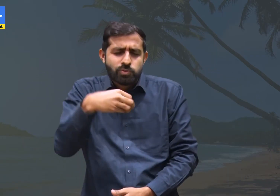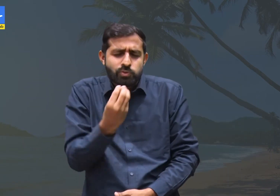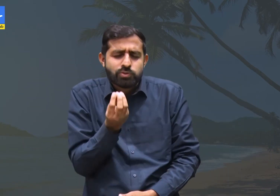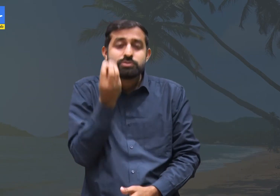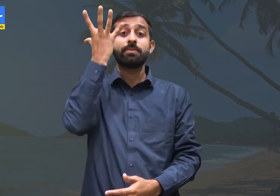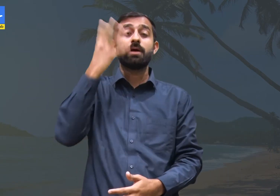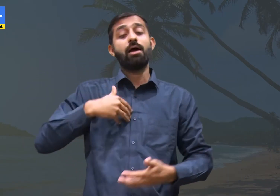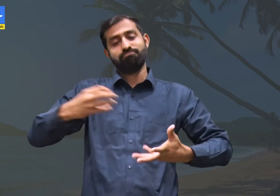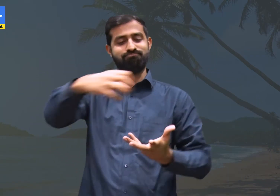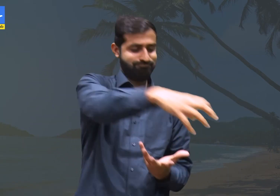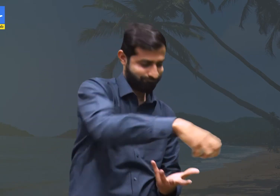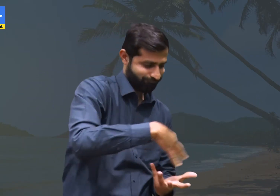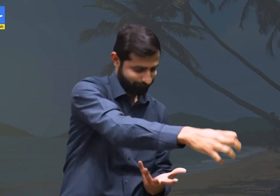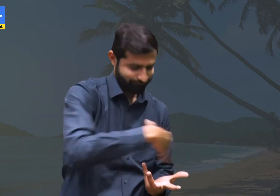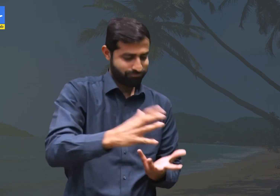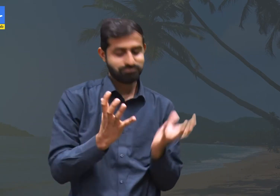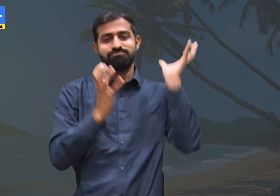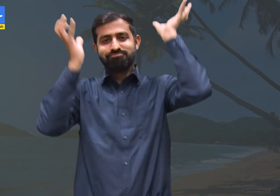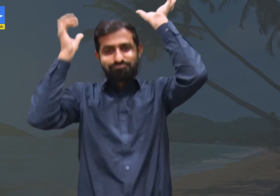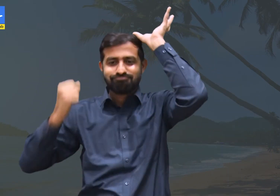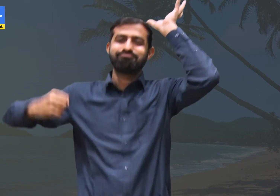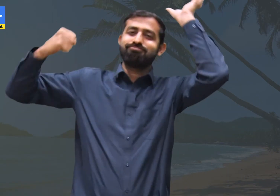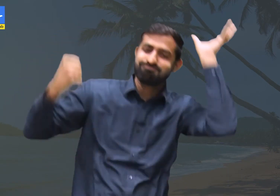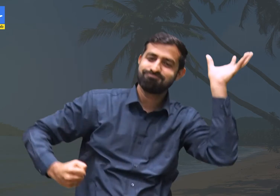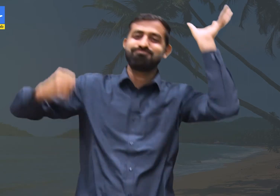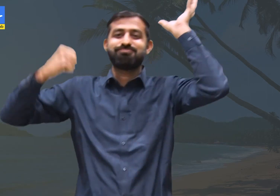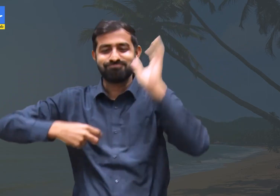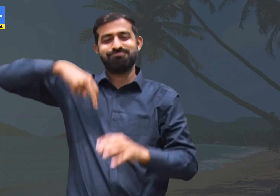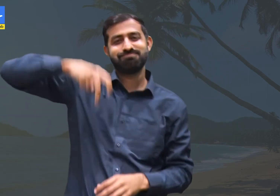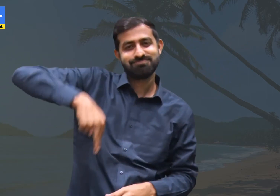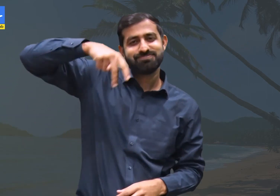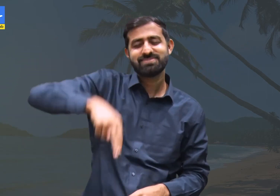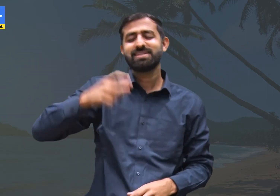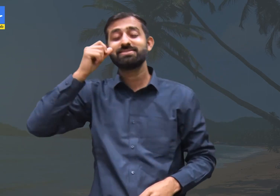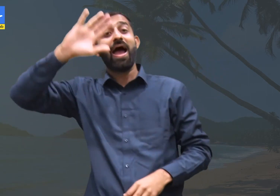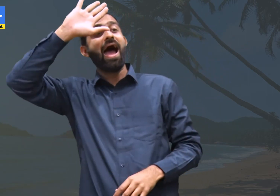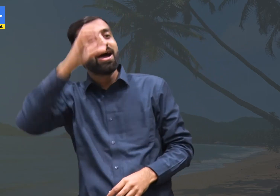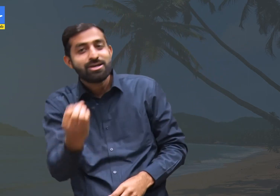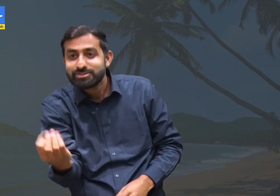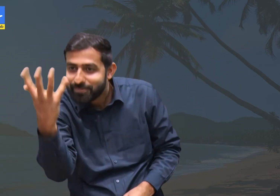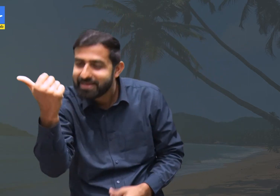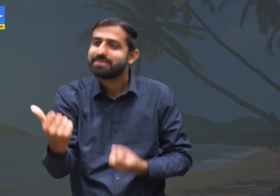Every morning he filled the bread in his basket and set out to the sell the bread.